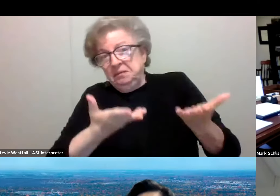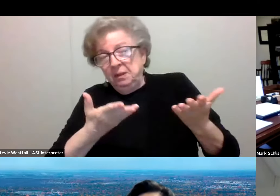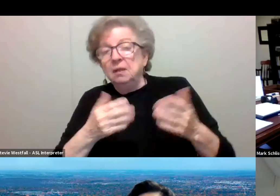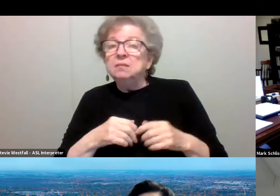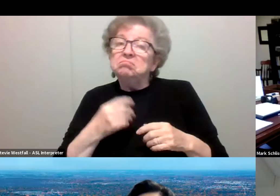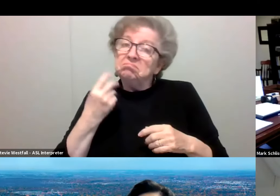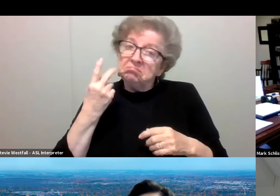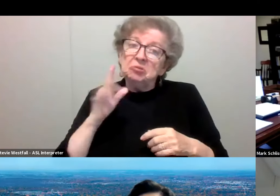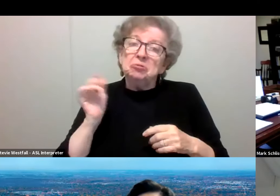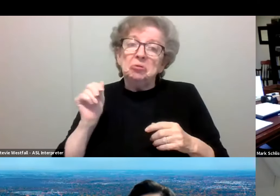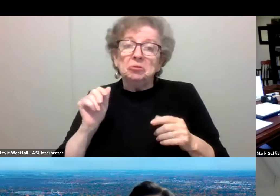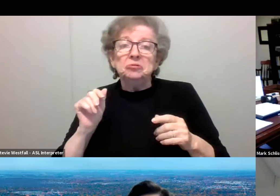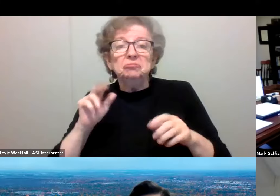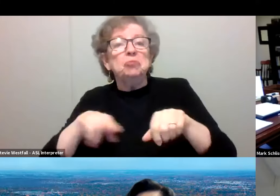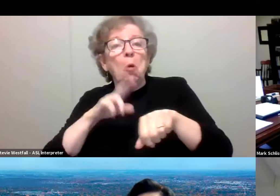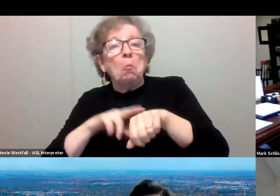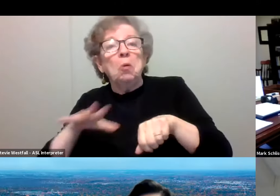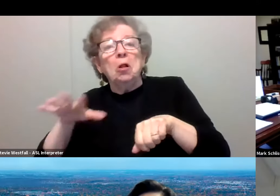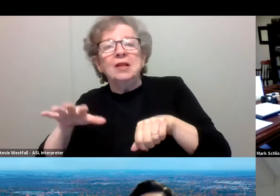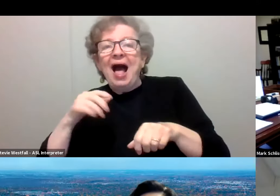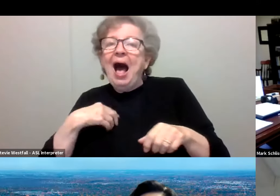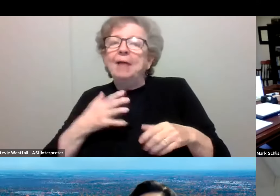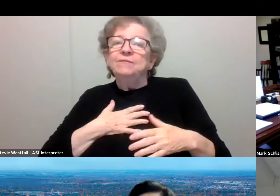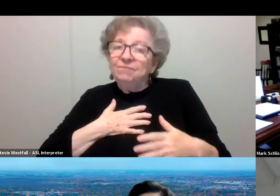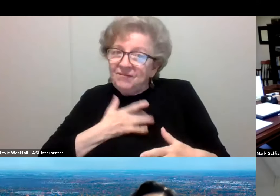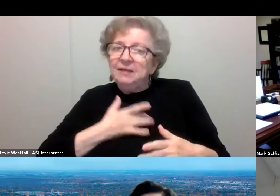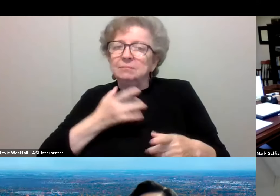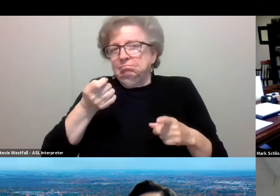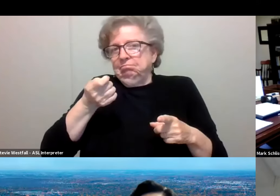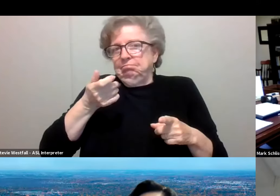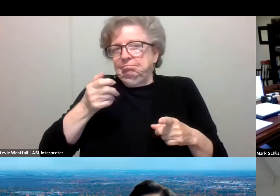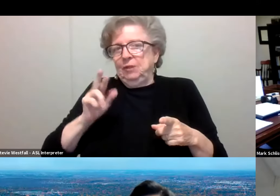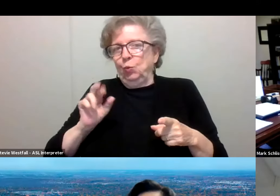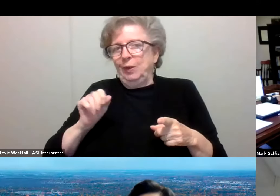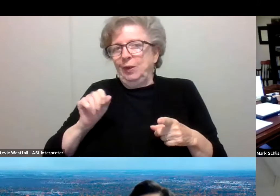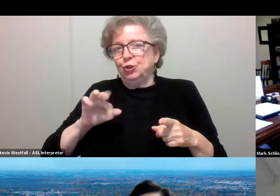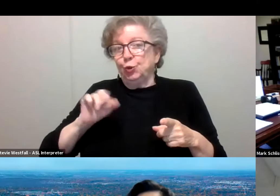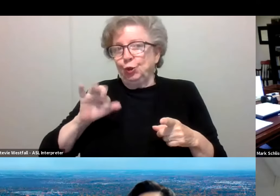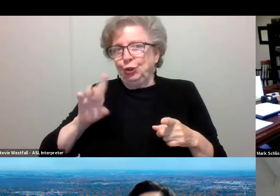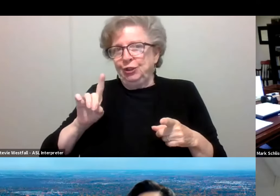So I am cautiously reassured. That is not the case everywhere in our country,